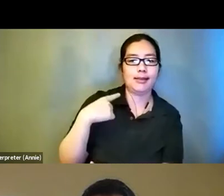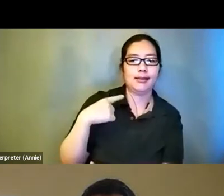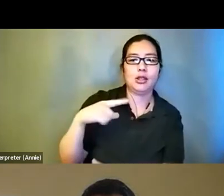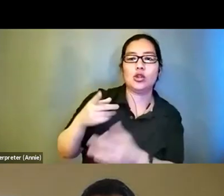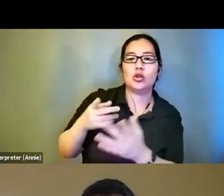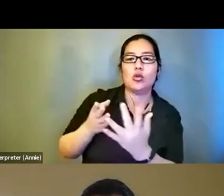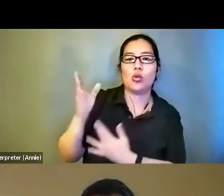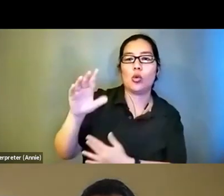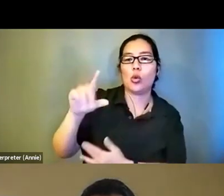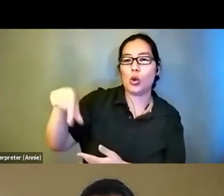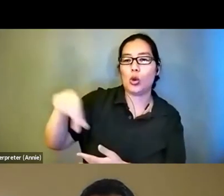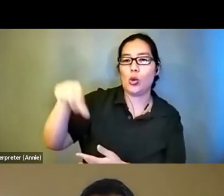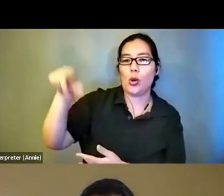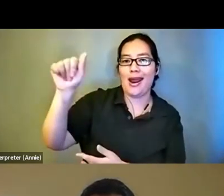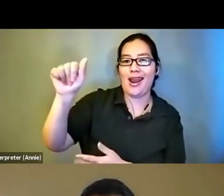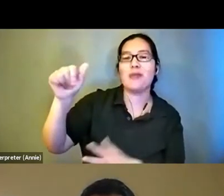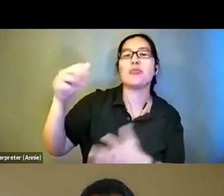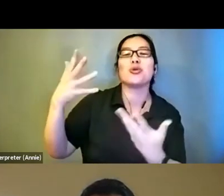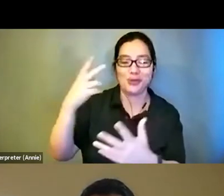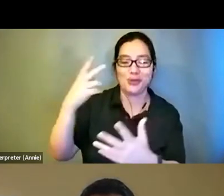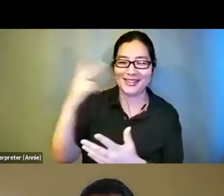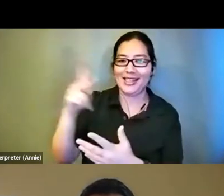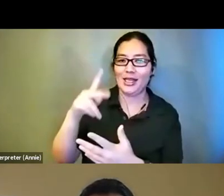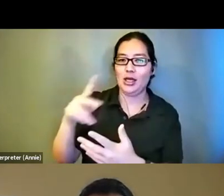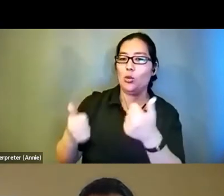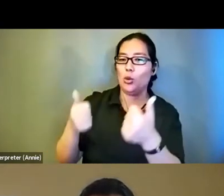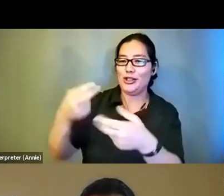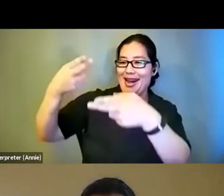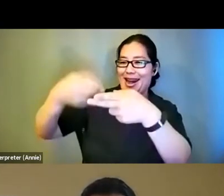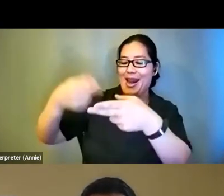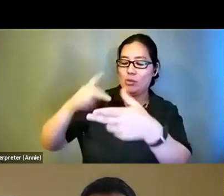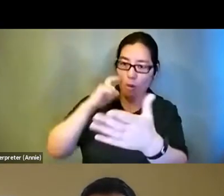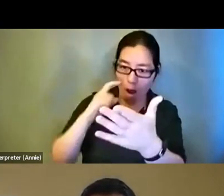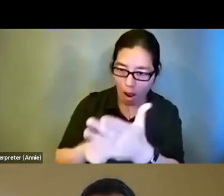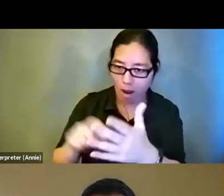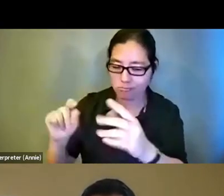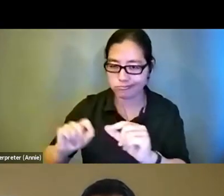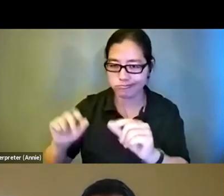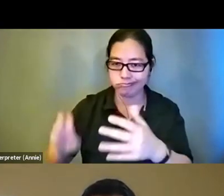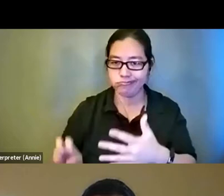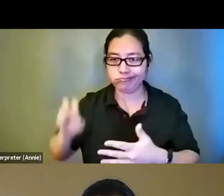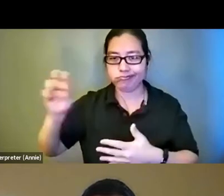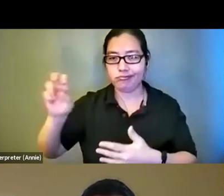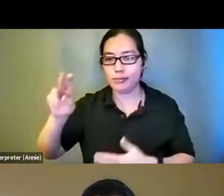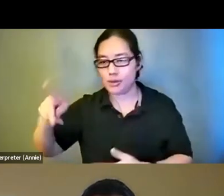here so we can get you up there. : Was that Chad speaking?